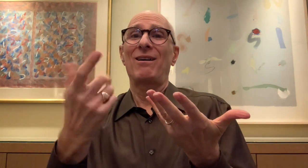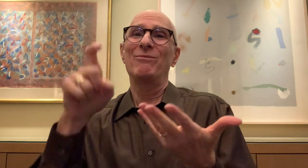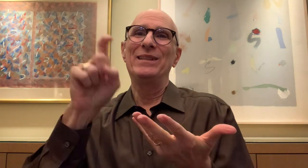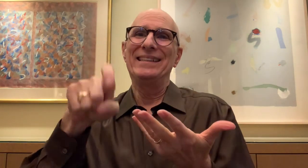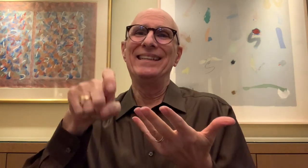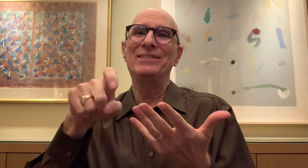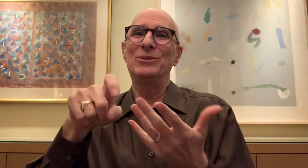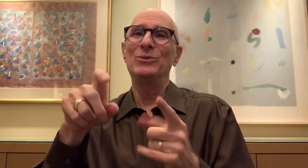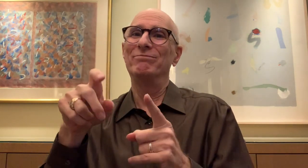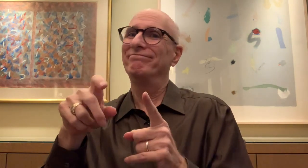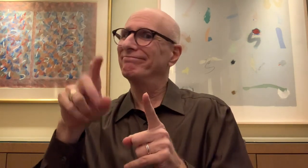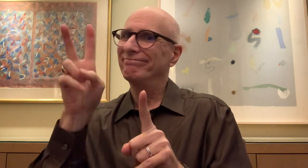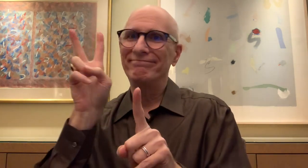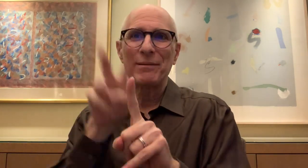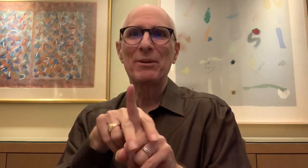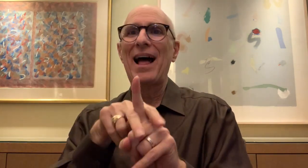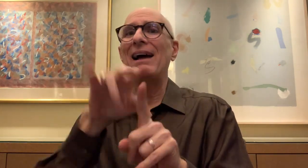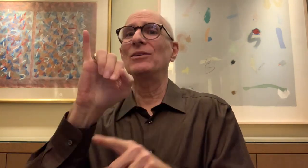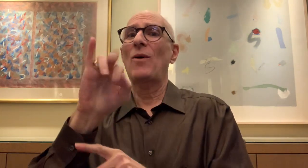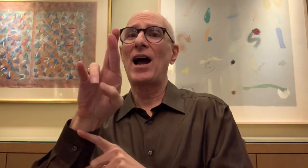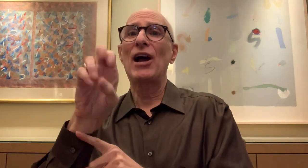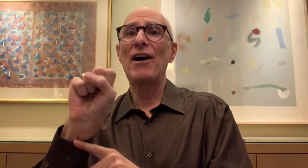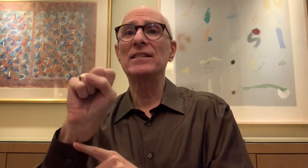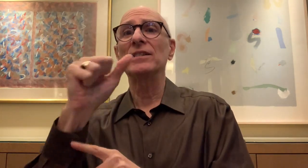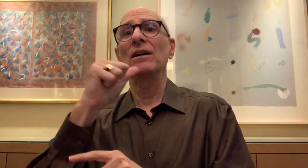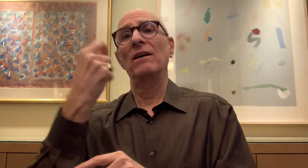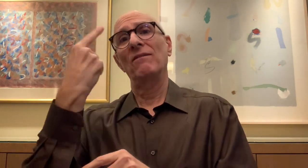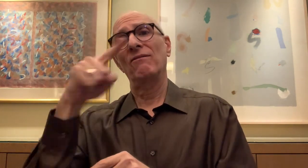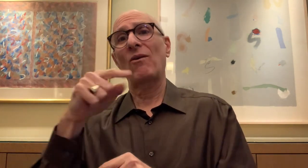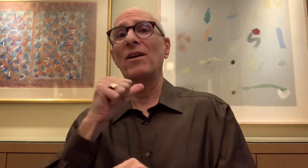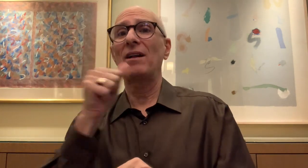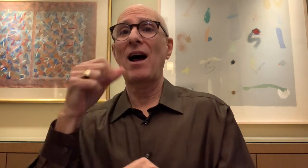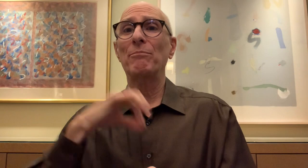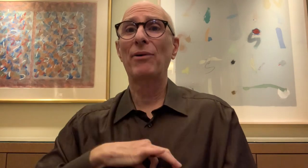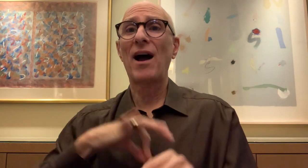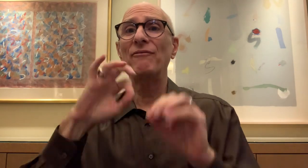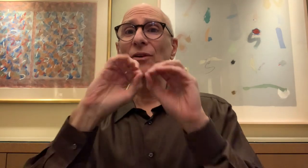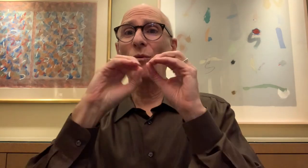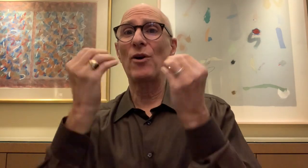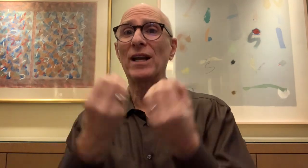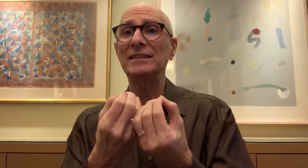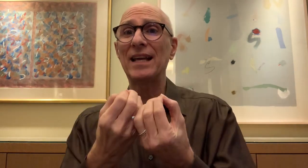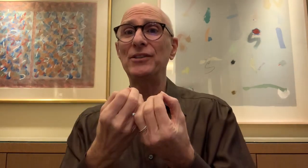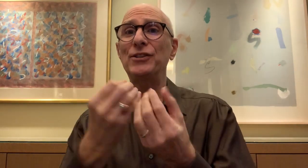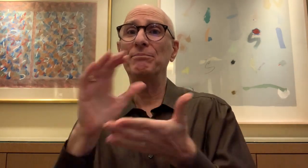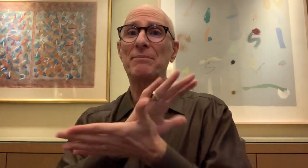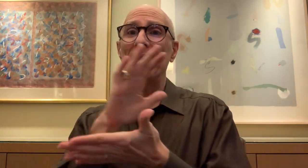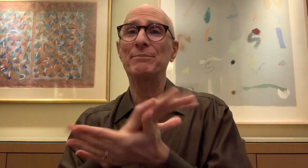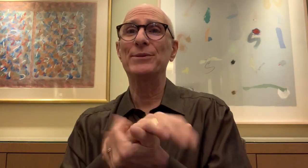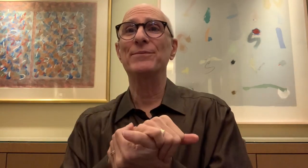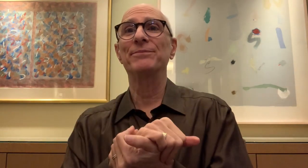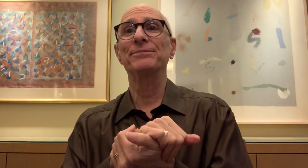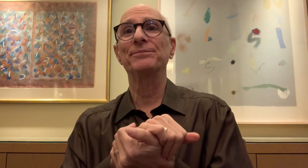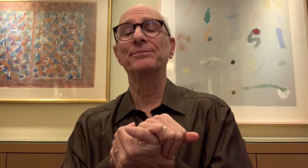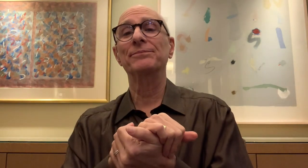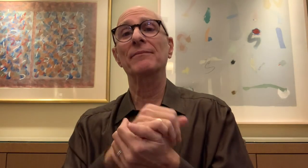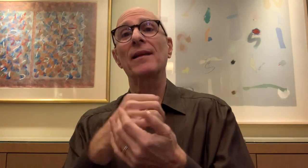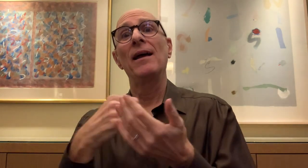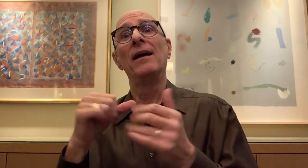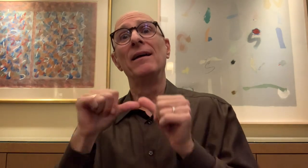So we considered about applying to become a 501(c)3 nonprofit